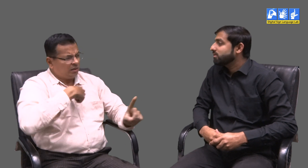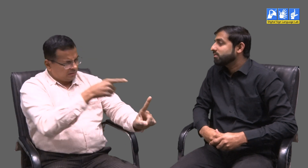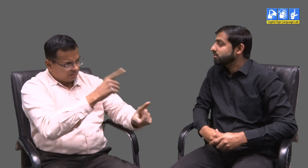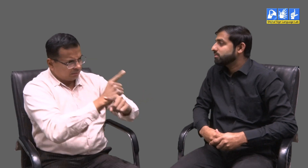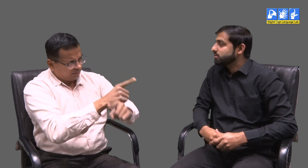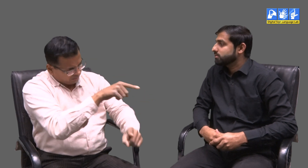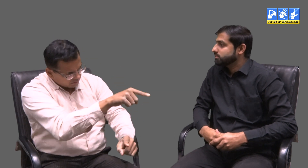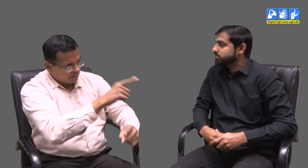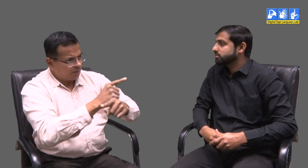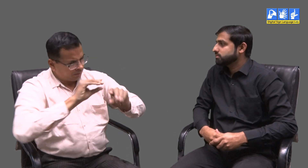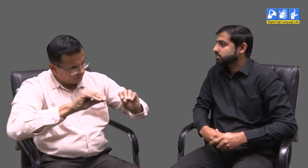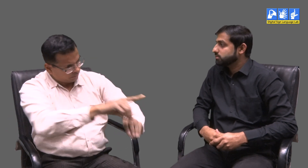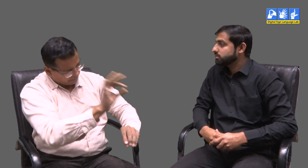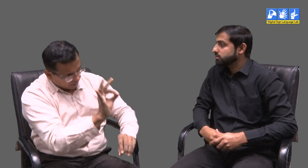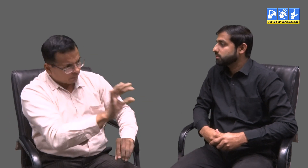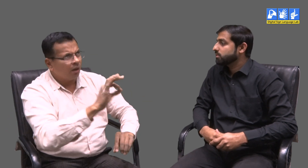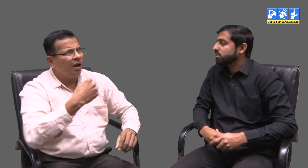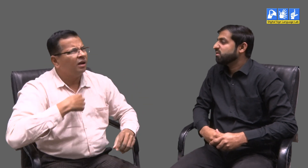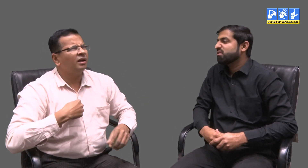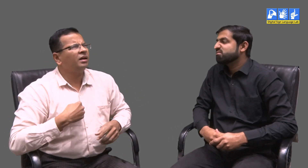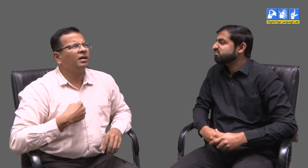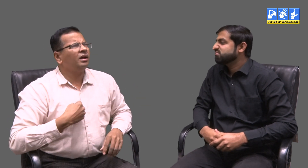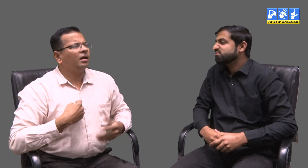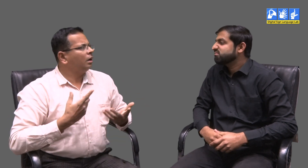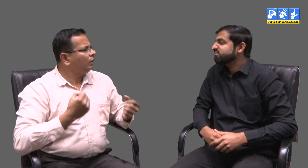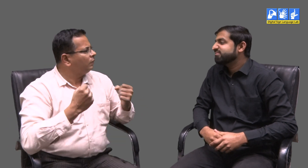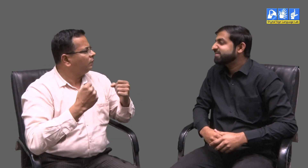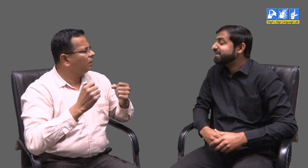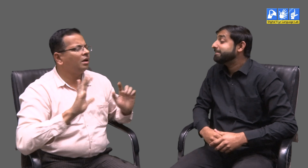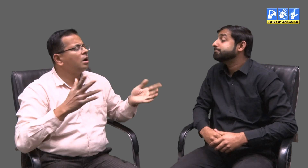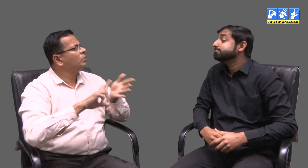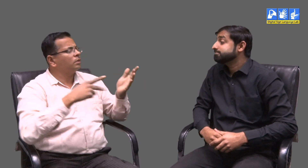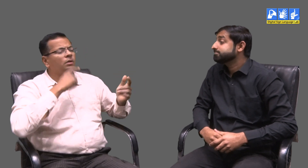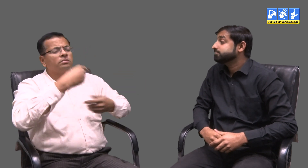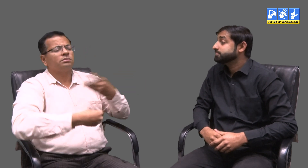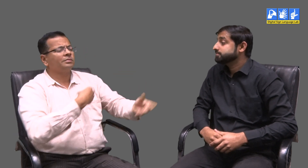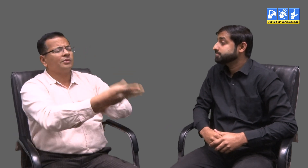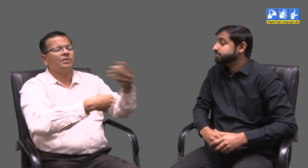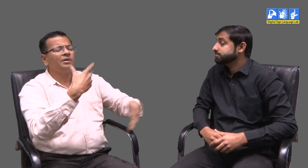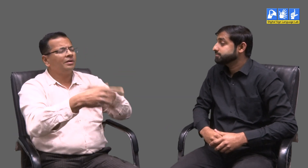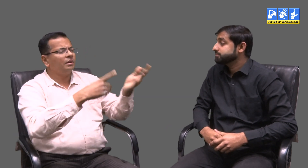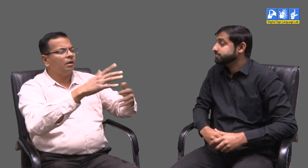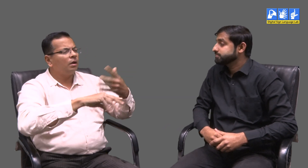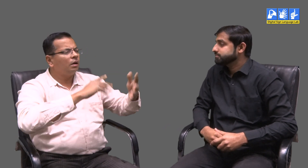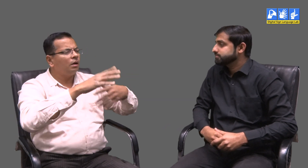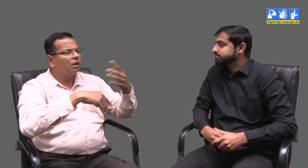If one is forcibly told that he is a teacher and is a good teacher. That does not help. It makes the situation more difficult. Let is be a natural process of teaching and learning.